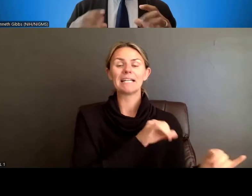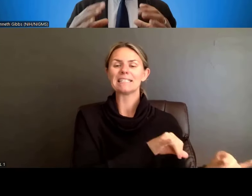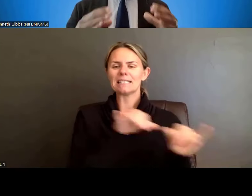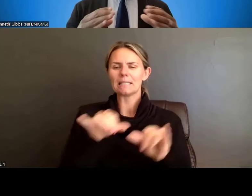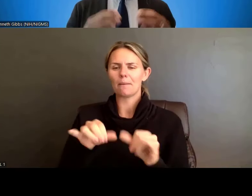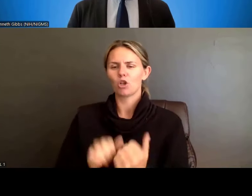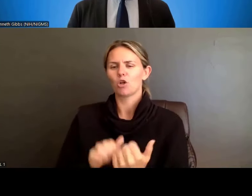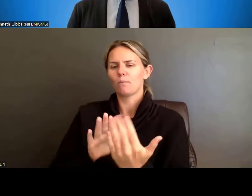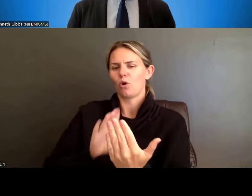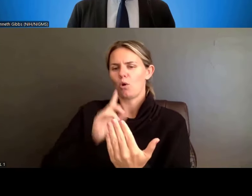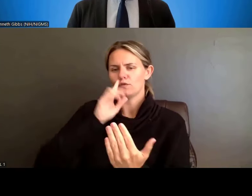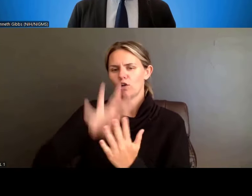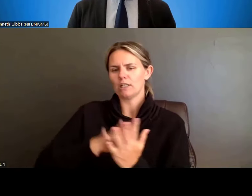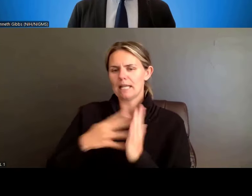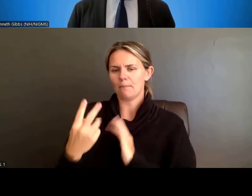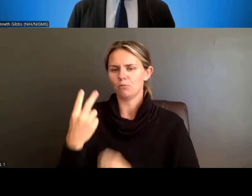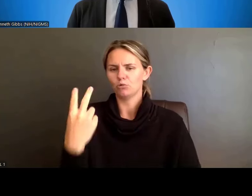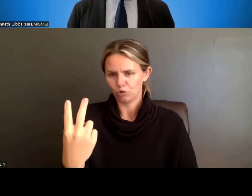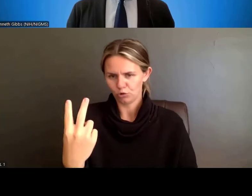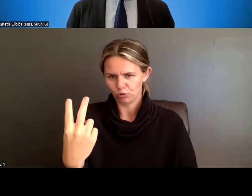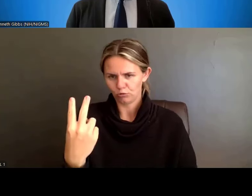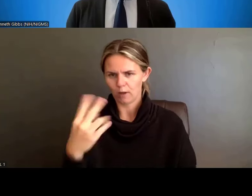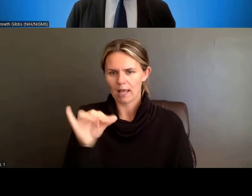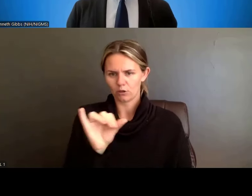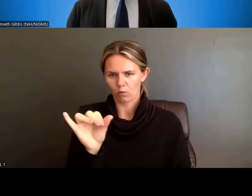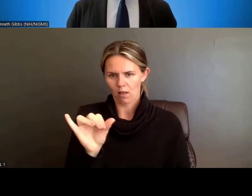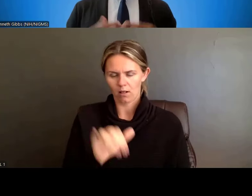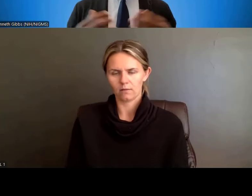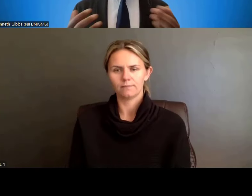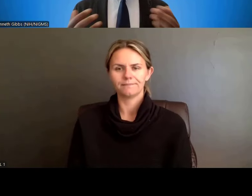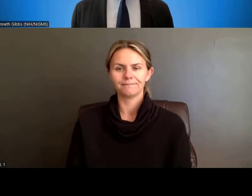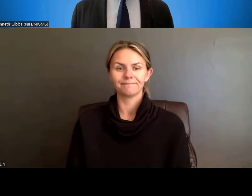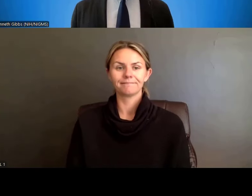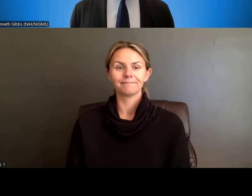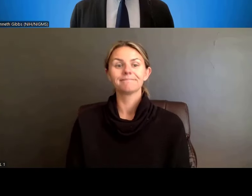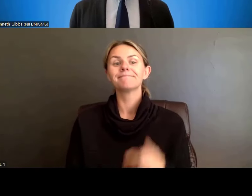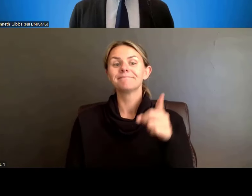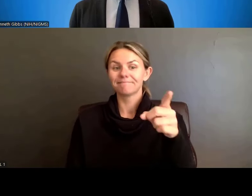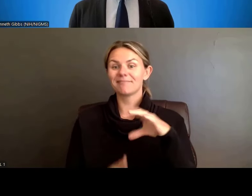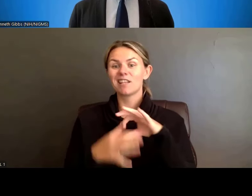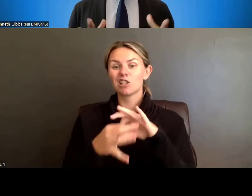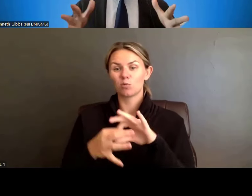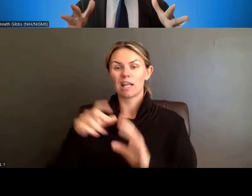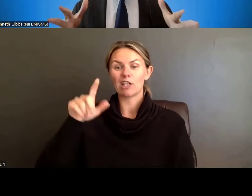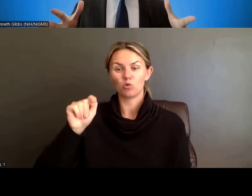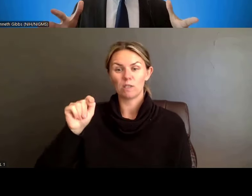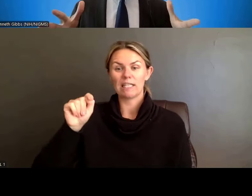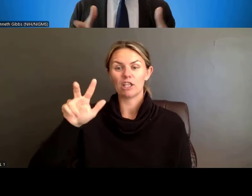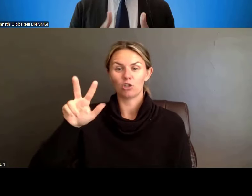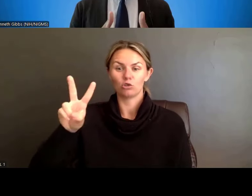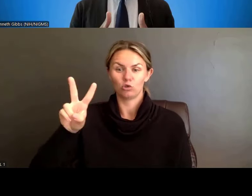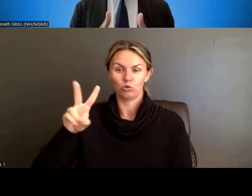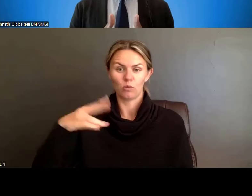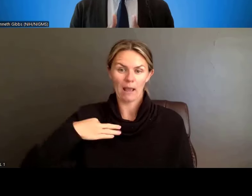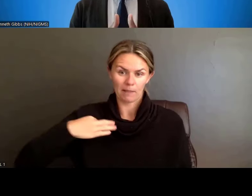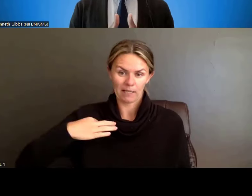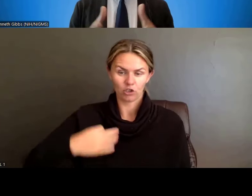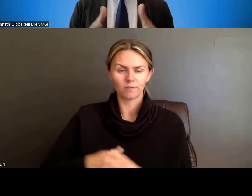it'll be stage-specific, and that's in the notice. So, that's for T32 applications. And then again, we talk about standardizing information for undergrad,